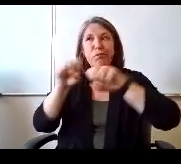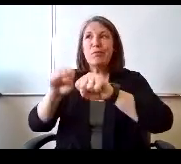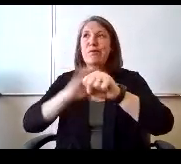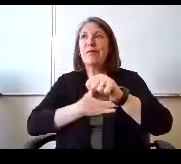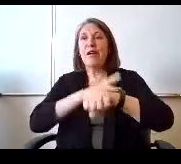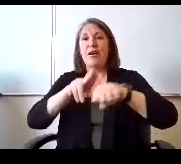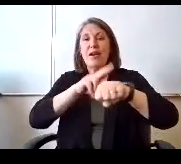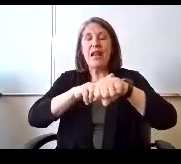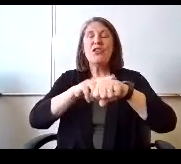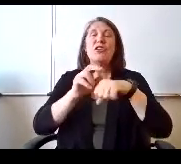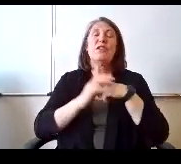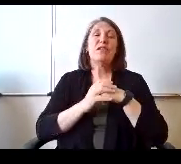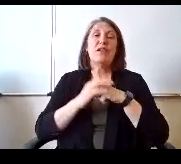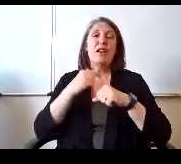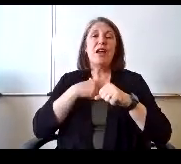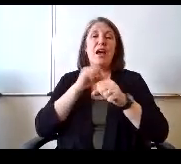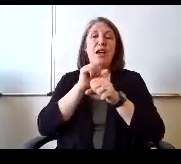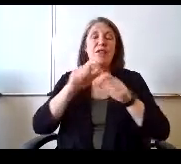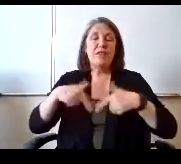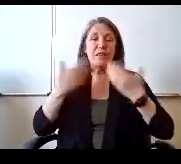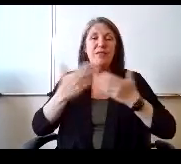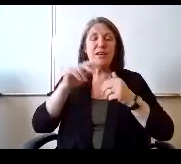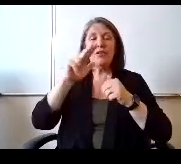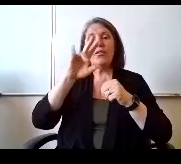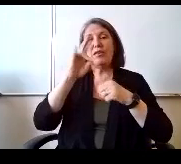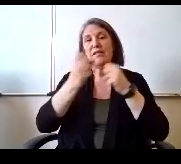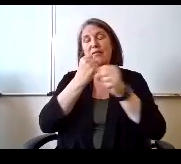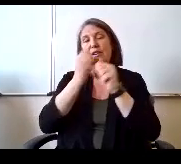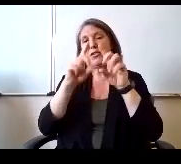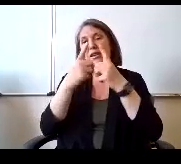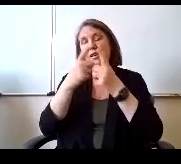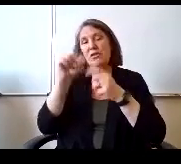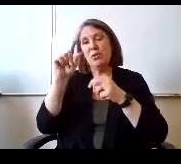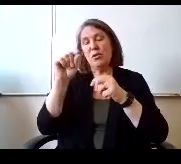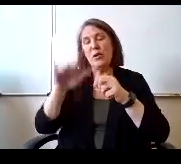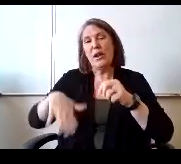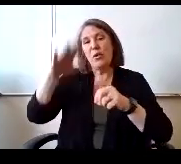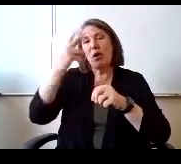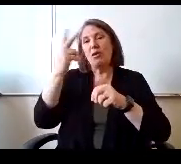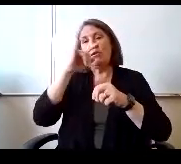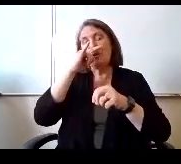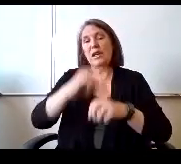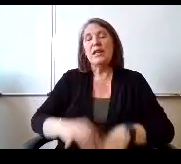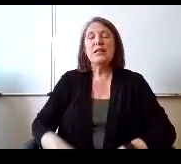I've been in District 20 here for 37 years. Raise two kids.